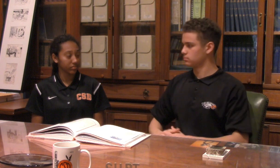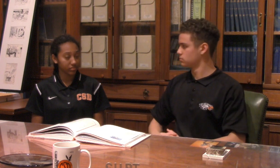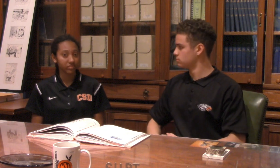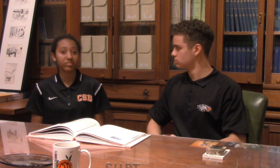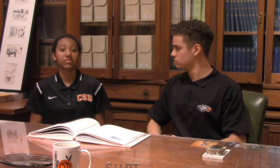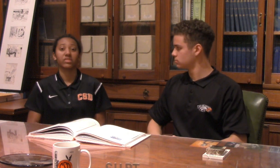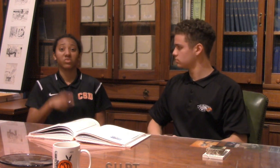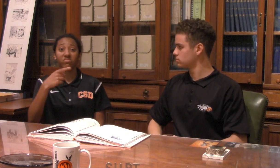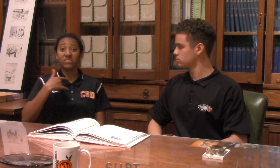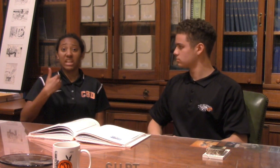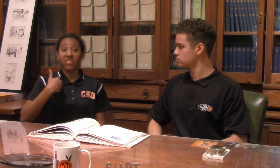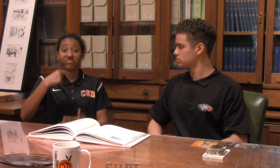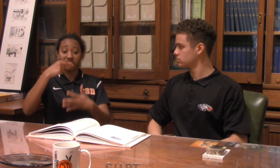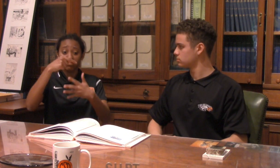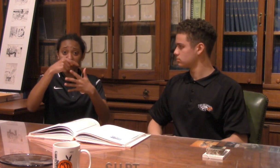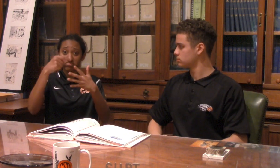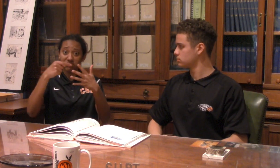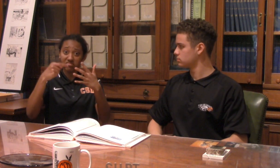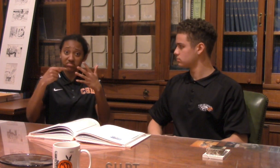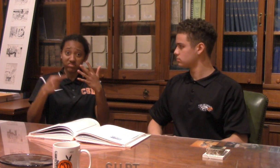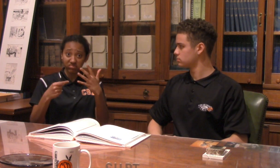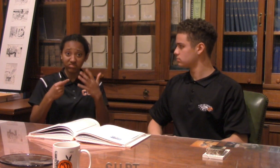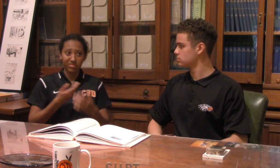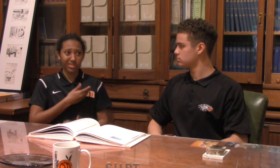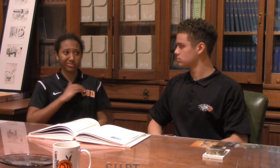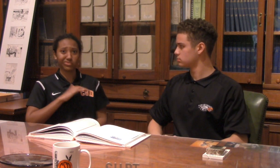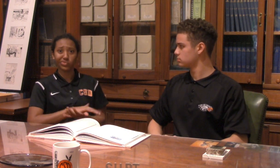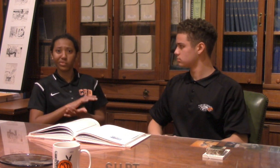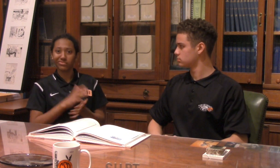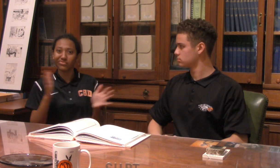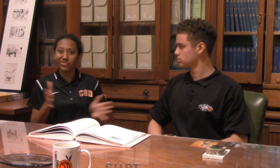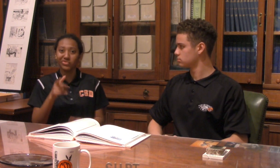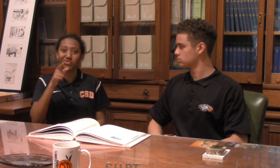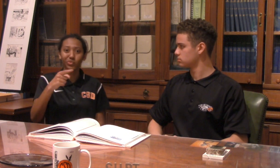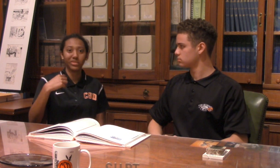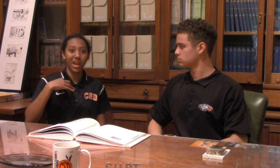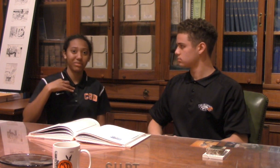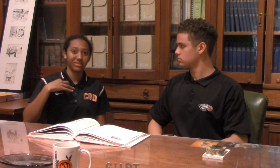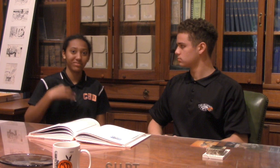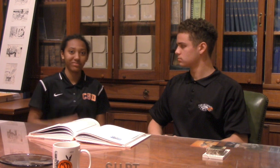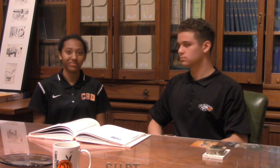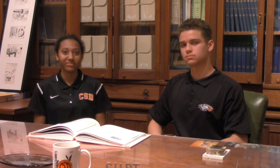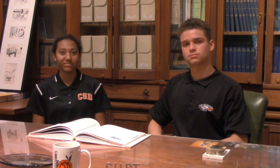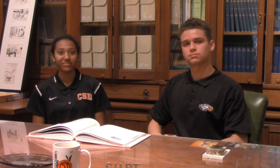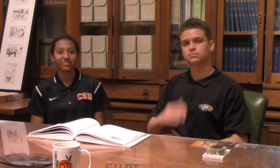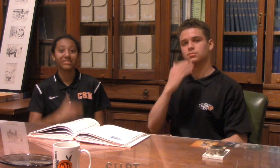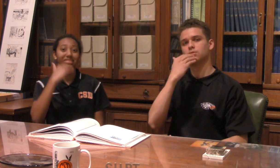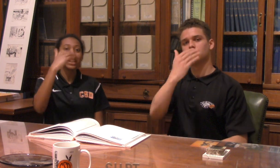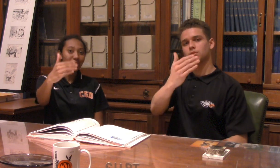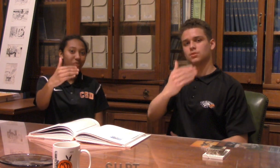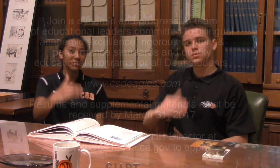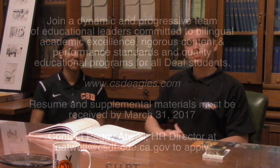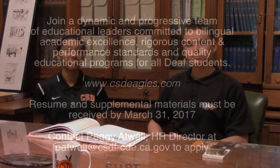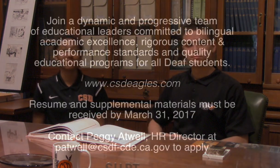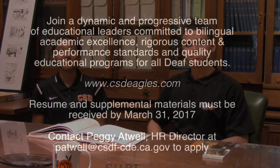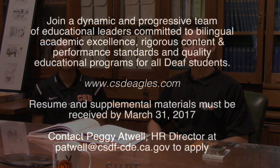If you feel you meet these criteria, our school encourages you to apply! Thank you!